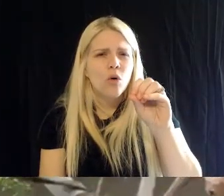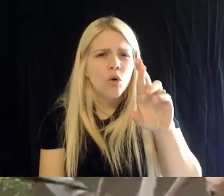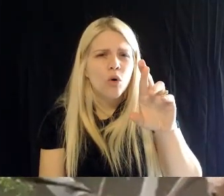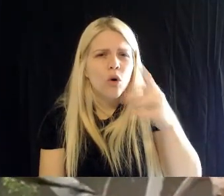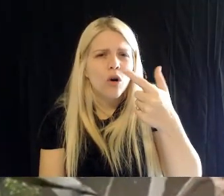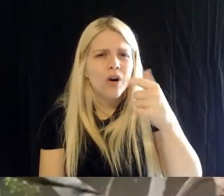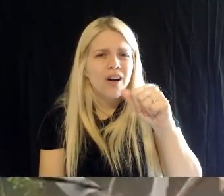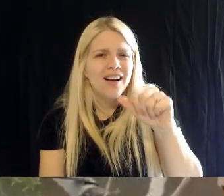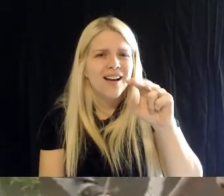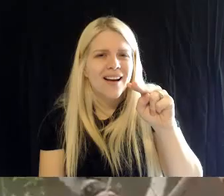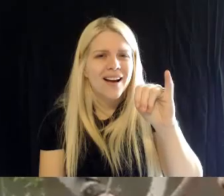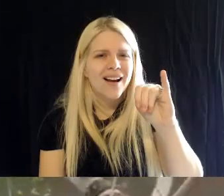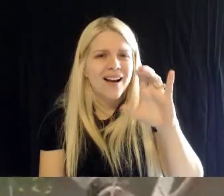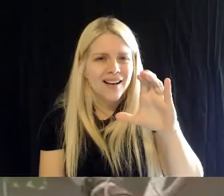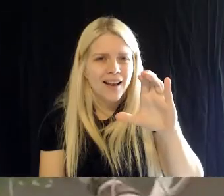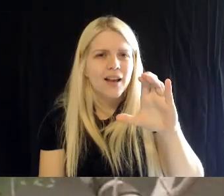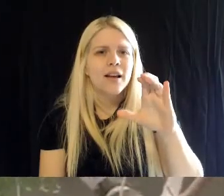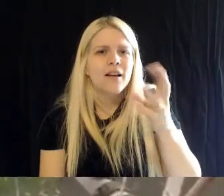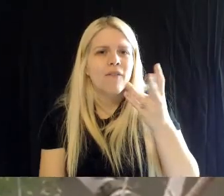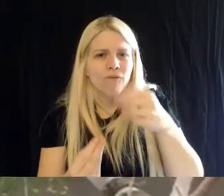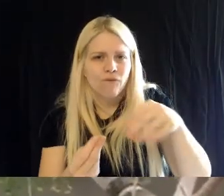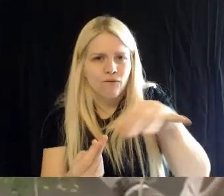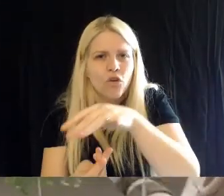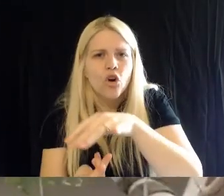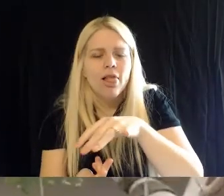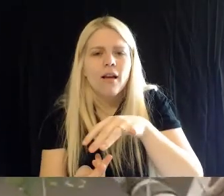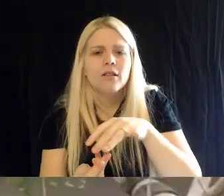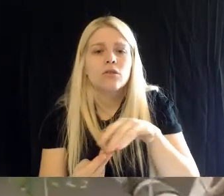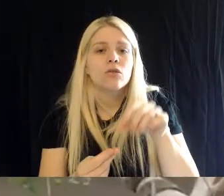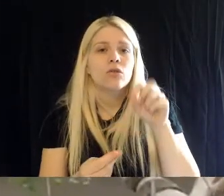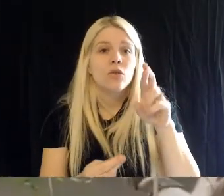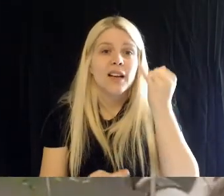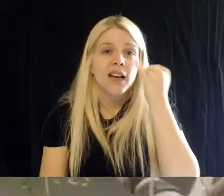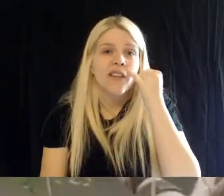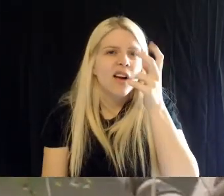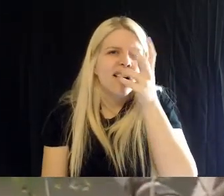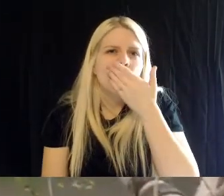whenever there is- you know, invertebrate pests, or diseases that come in, we have